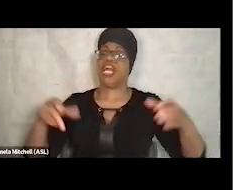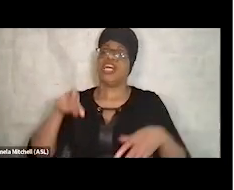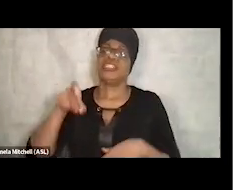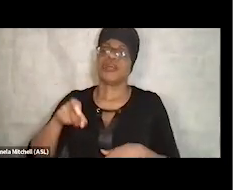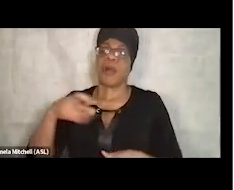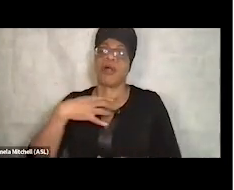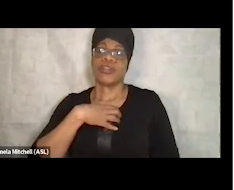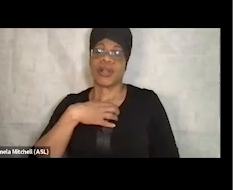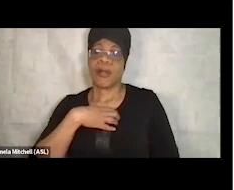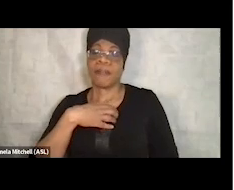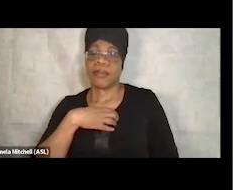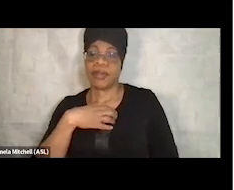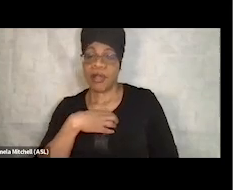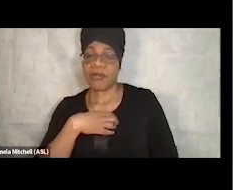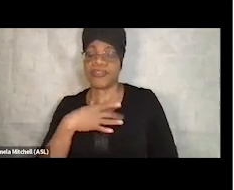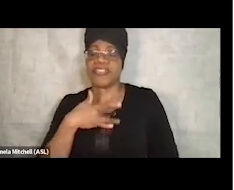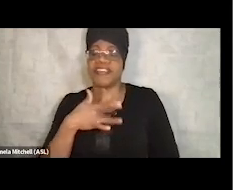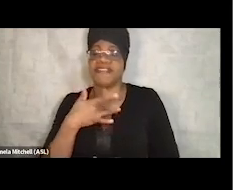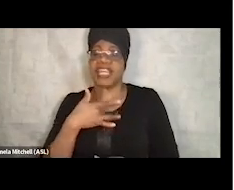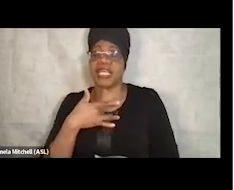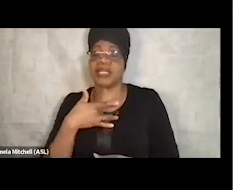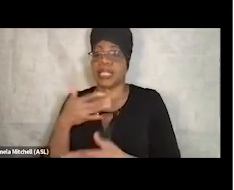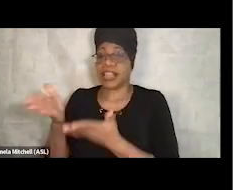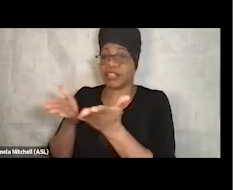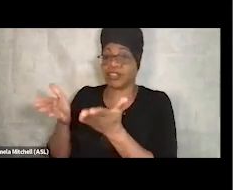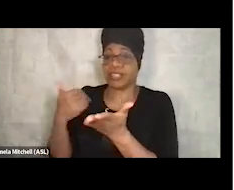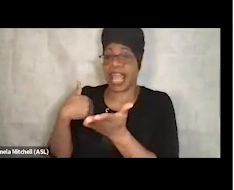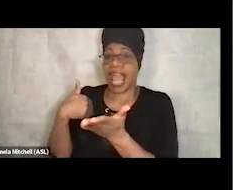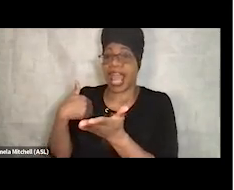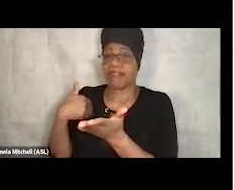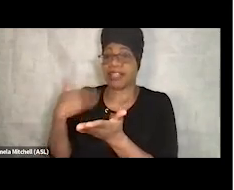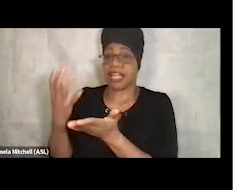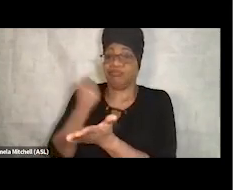you're gonna take services away from our own, you know, unhoused folks.